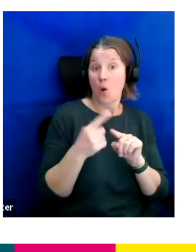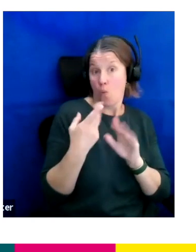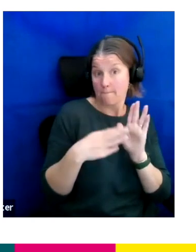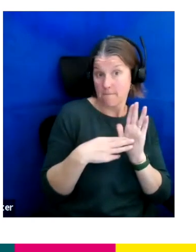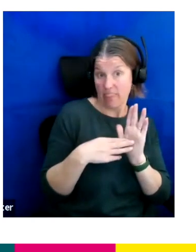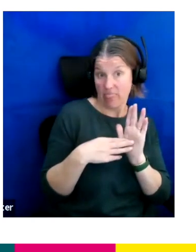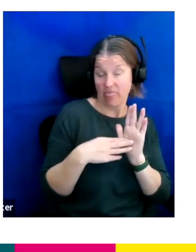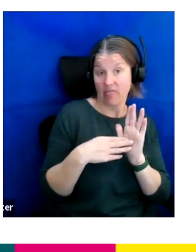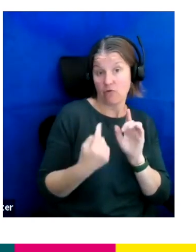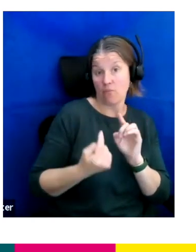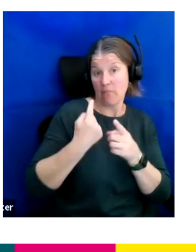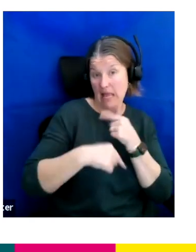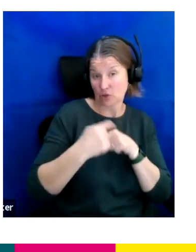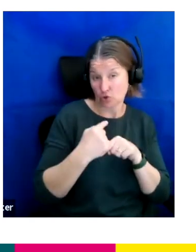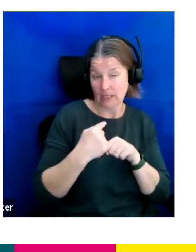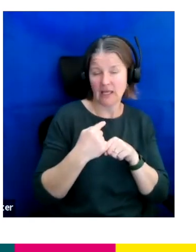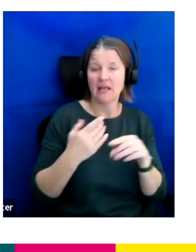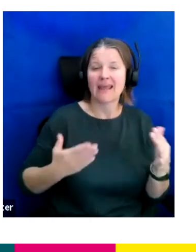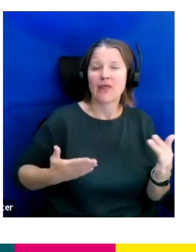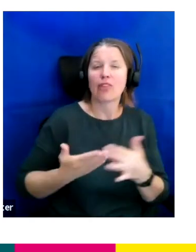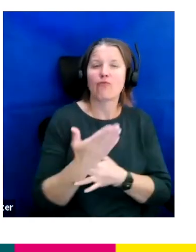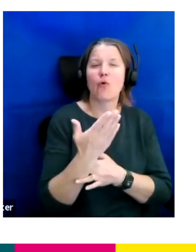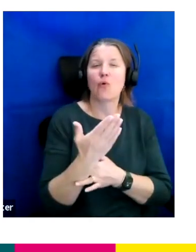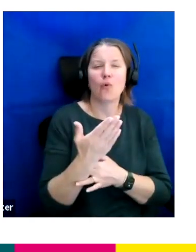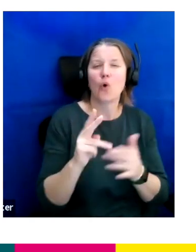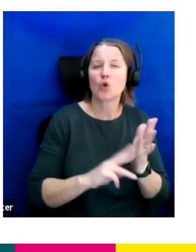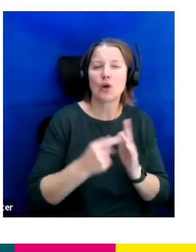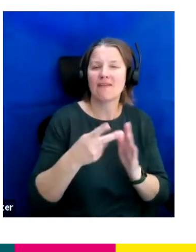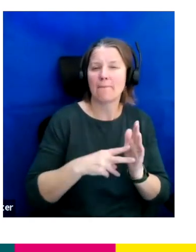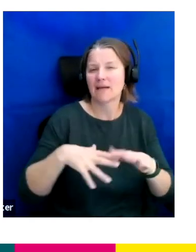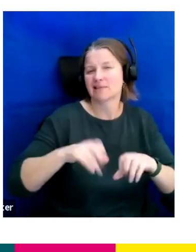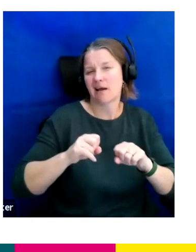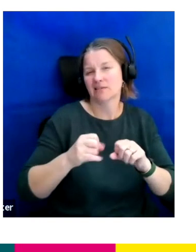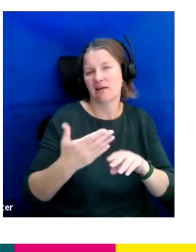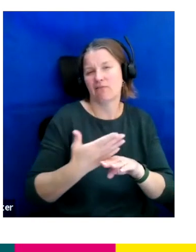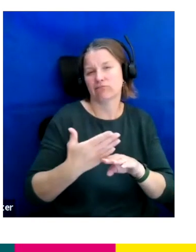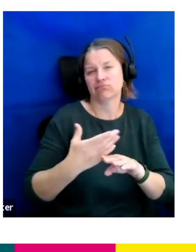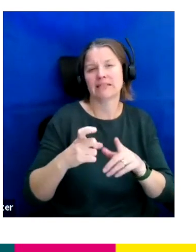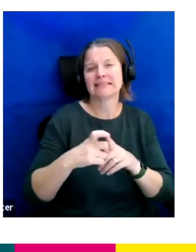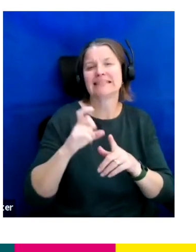So it was kind of through November and kind of the start of early December we held a series